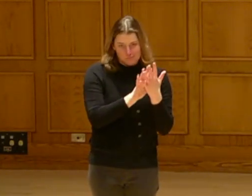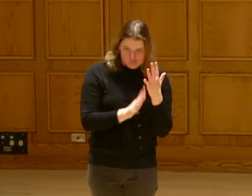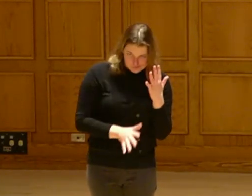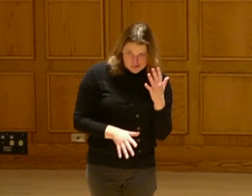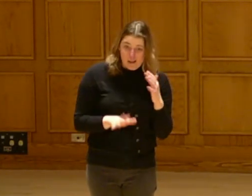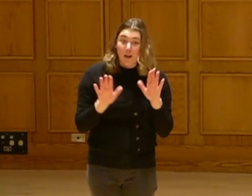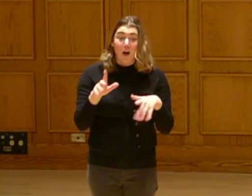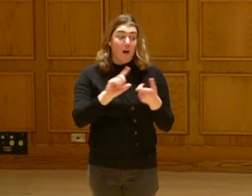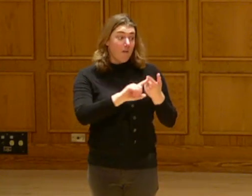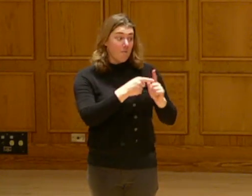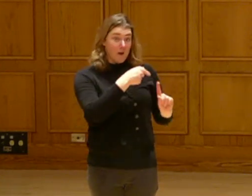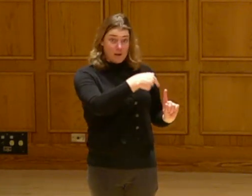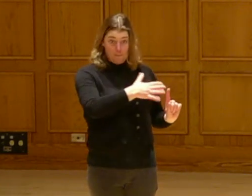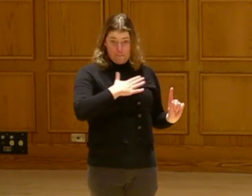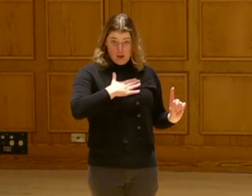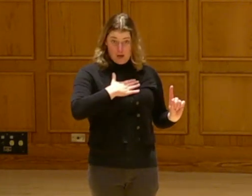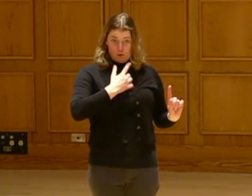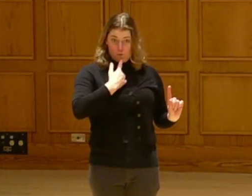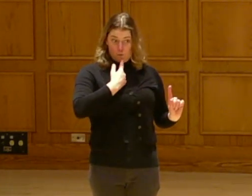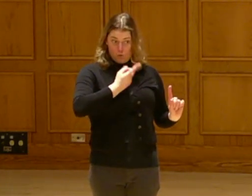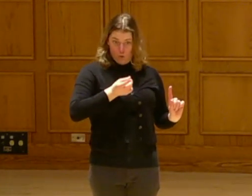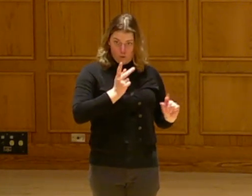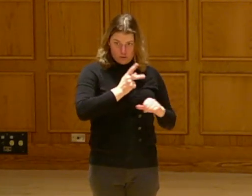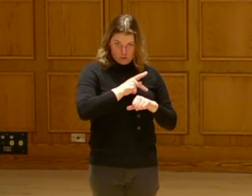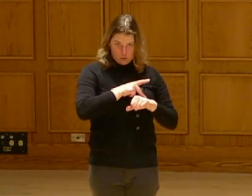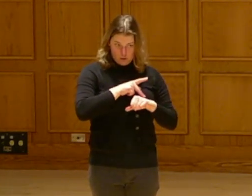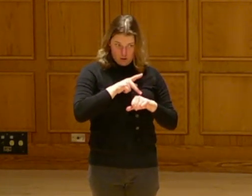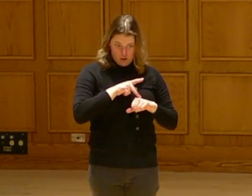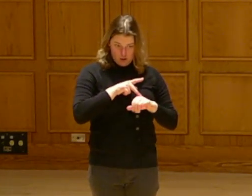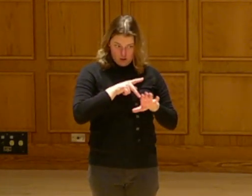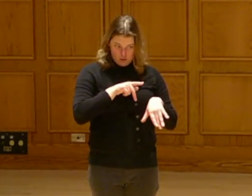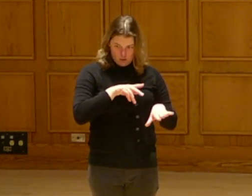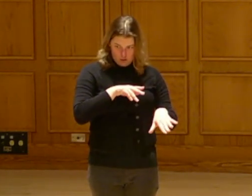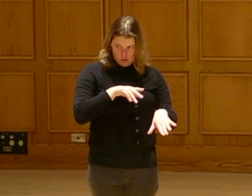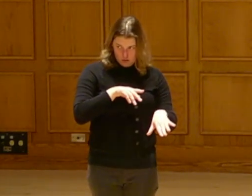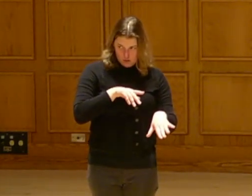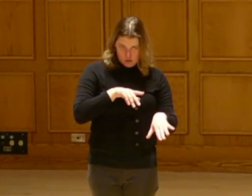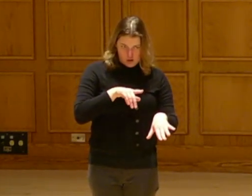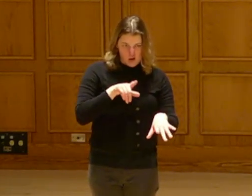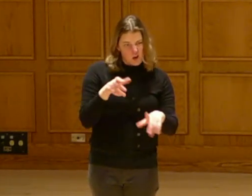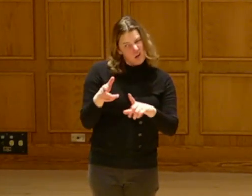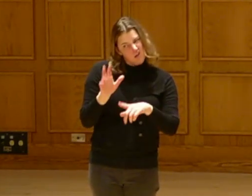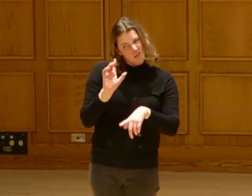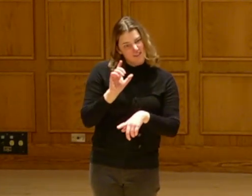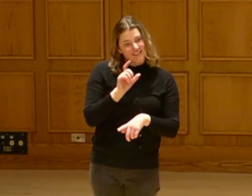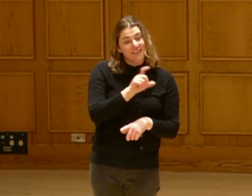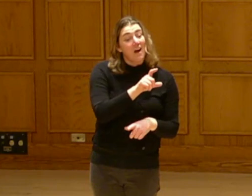Now a friend of mine told the principal of that law firm, hey, you should give Bob Lake a piece of your law firm.